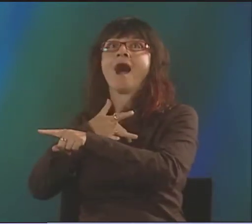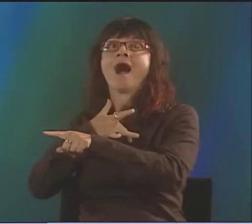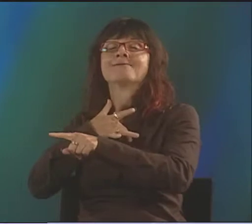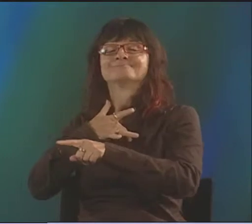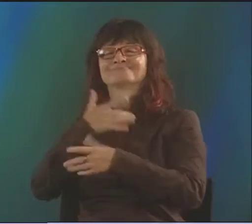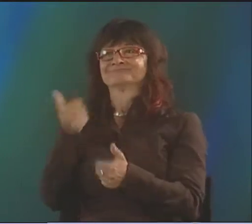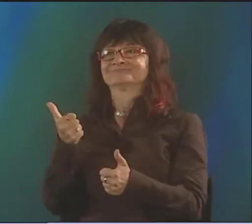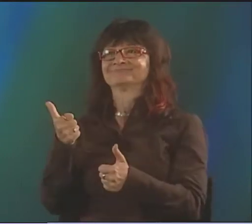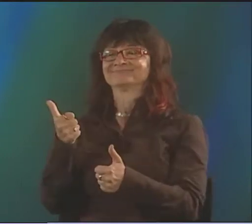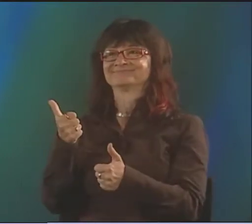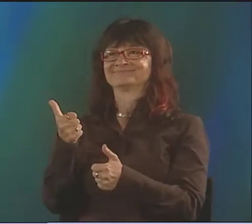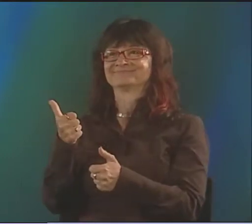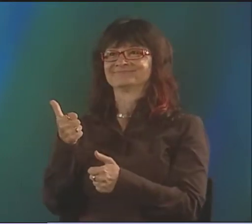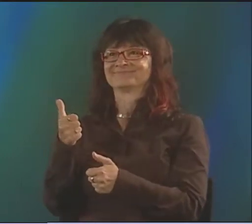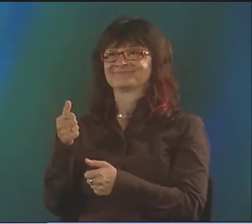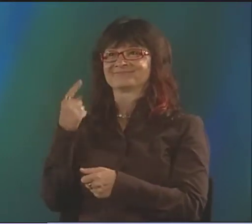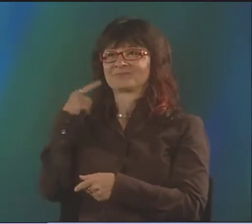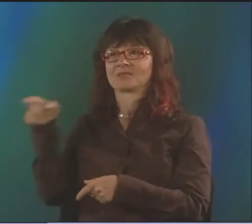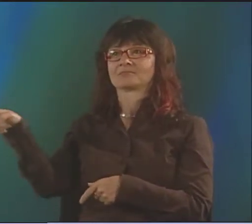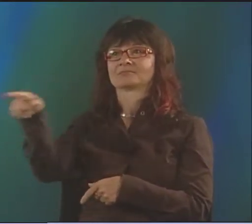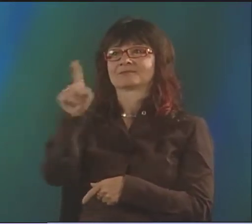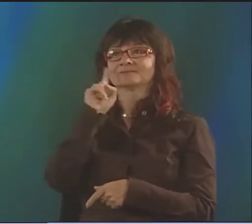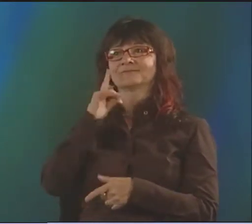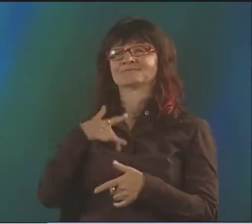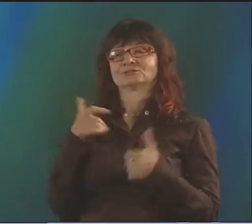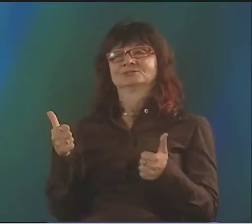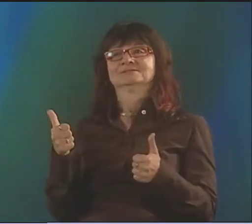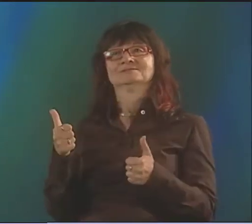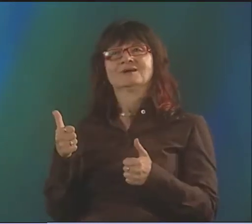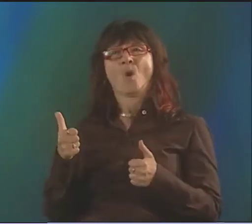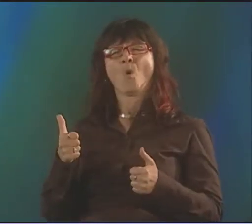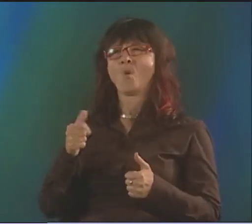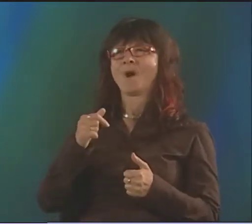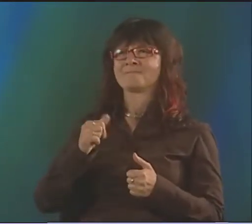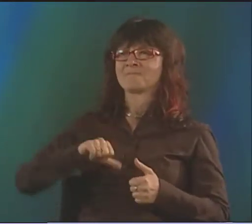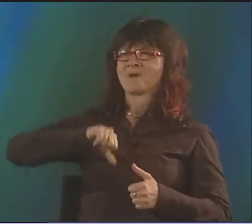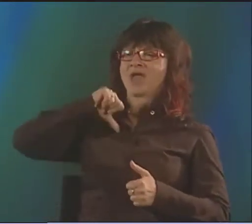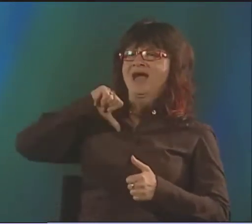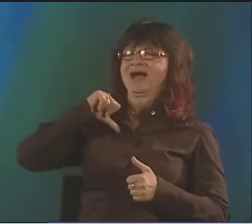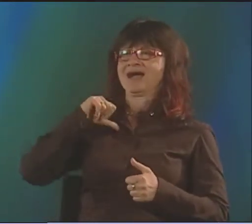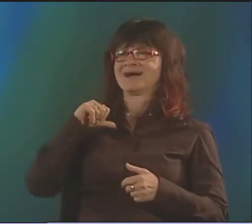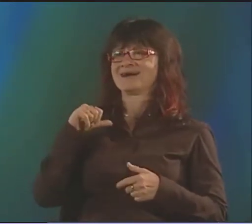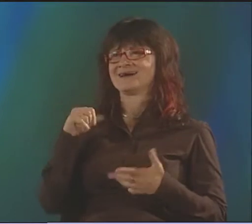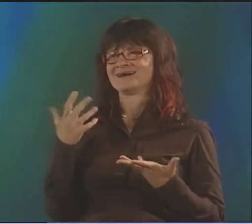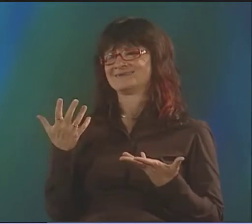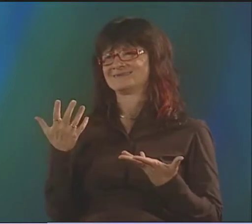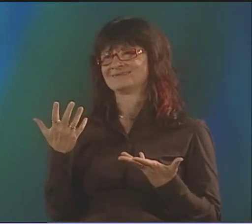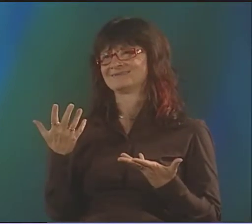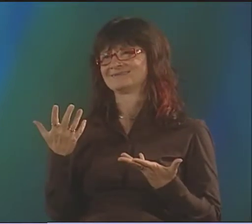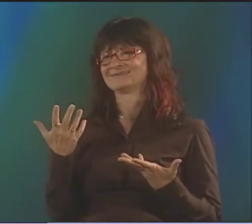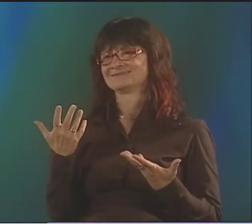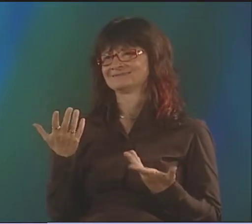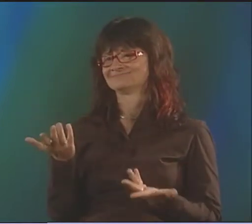SO MY IDENTITY AND MY POETRY, THEY'RE TIED TOGETHER, AND I FEEL THAT I CAN USE THOSE TO SHOW MORE TO DEAF PEOPLE